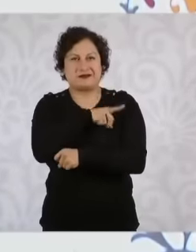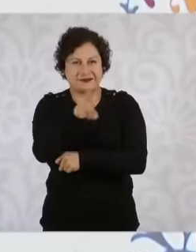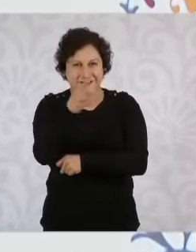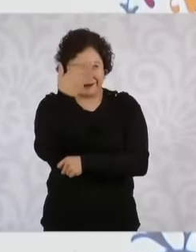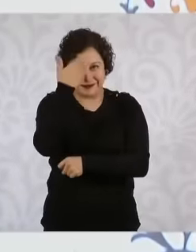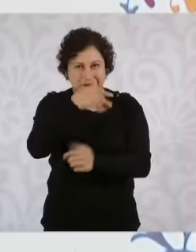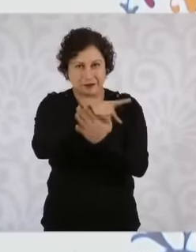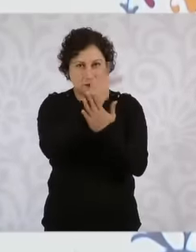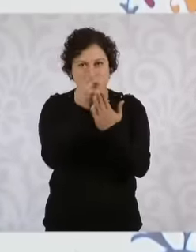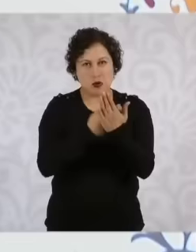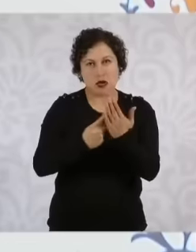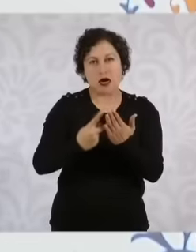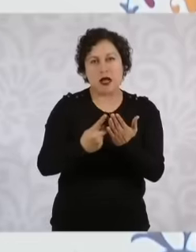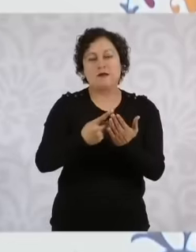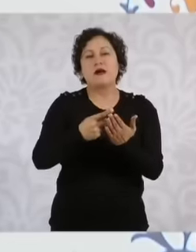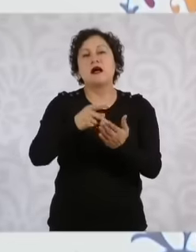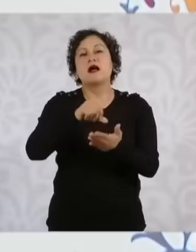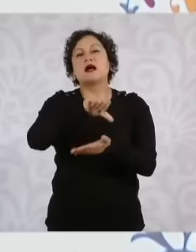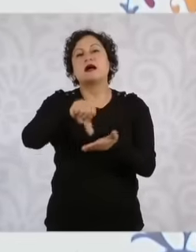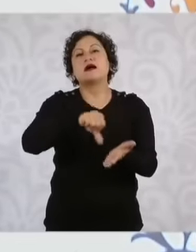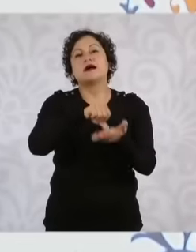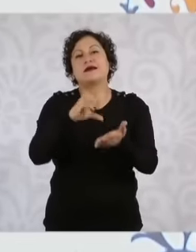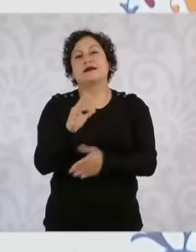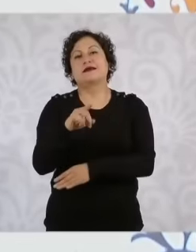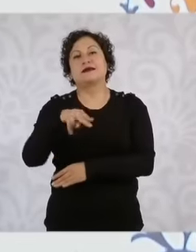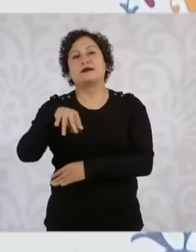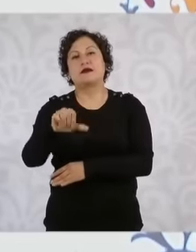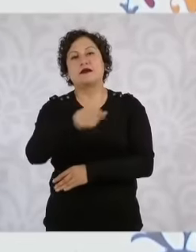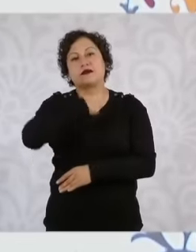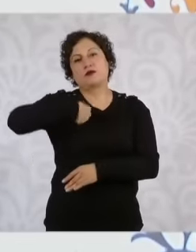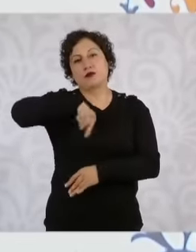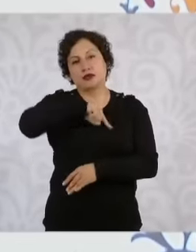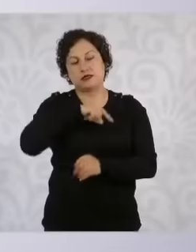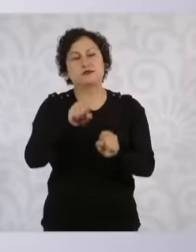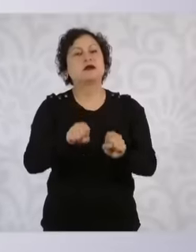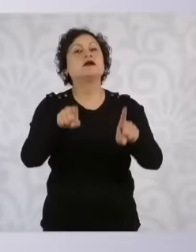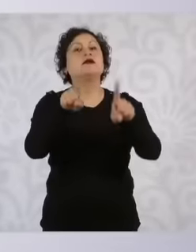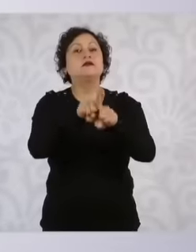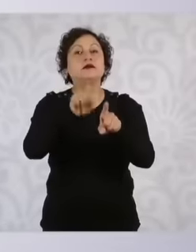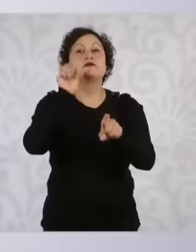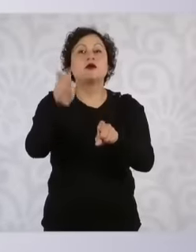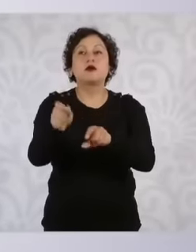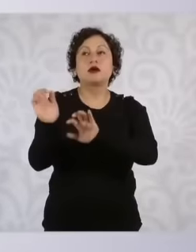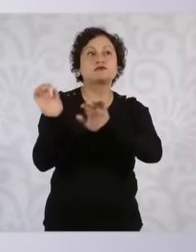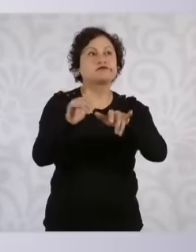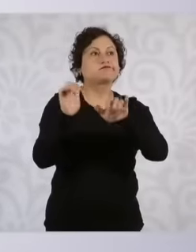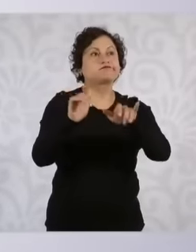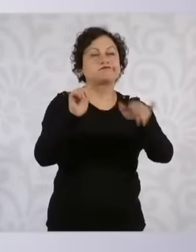ours and also the coverage of medical doctors also in all shifts so that there can be